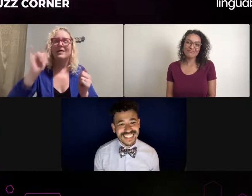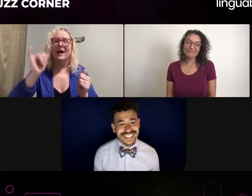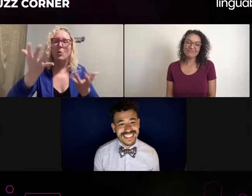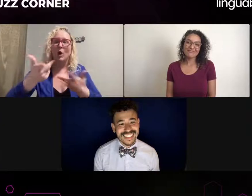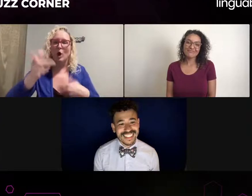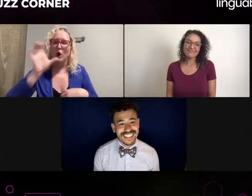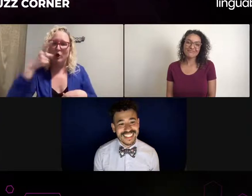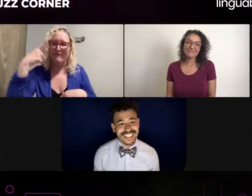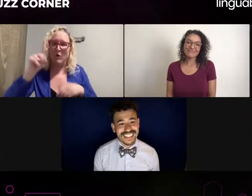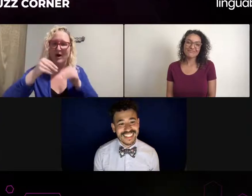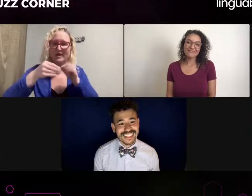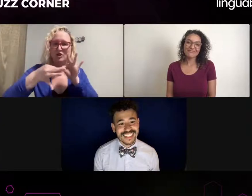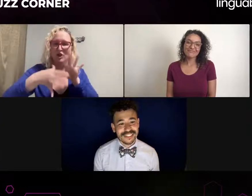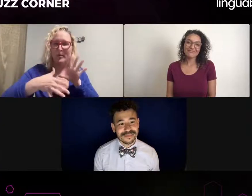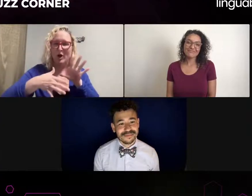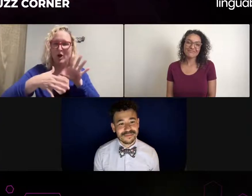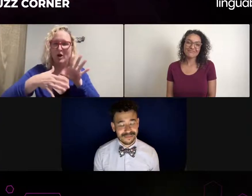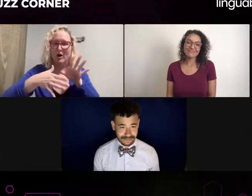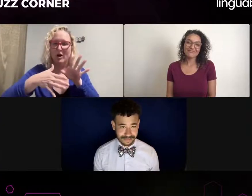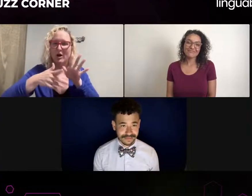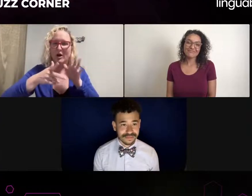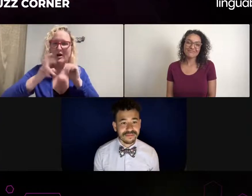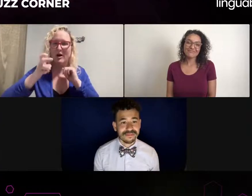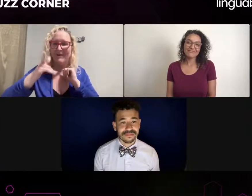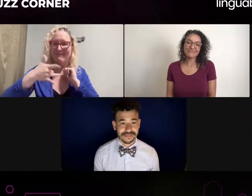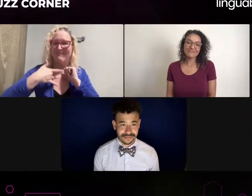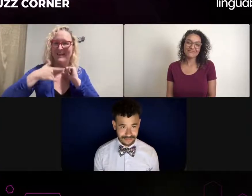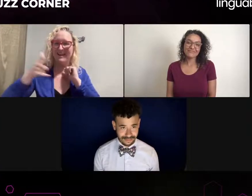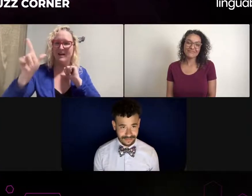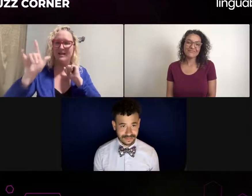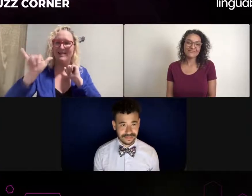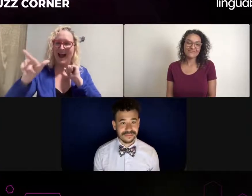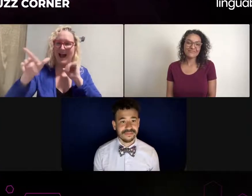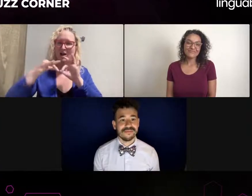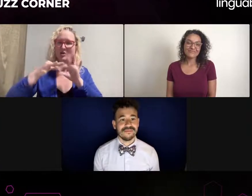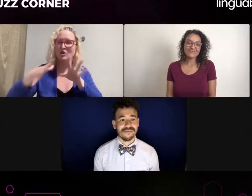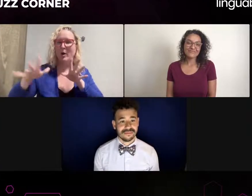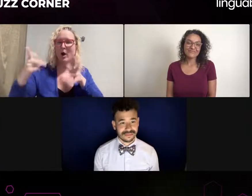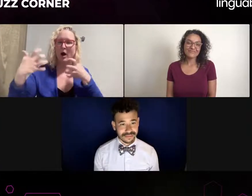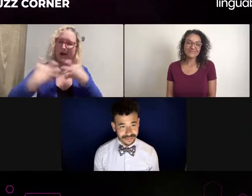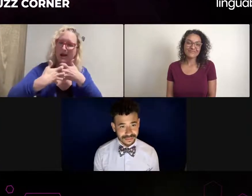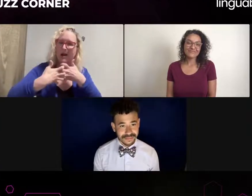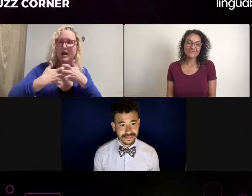as well as the different movies, where do you feel the most drawn to?